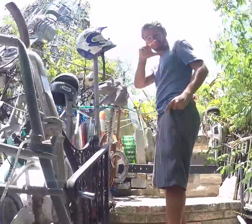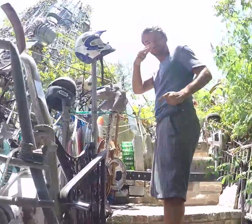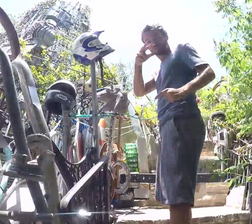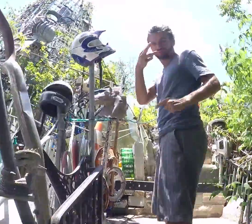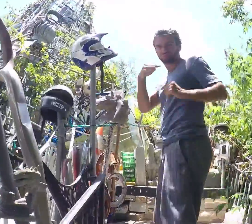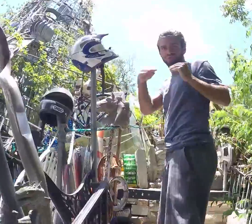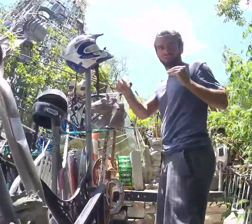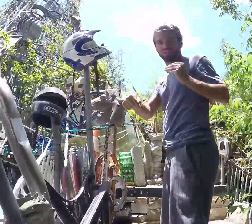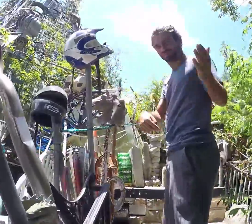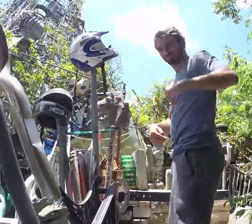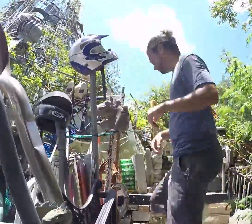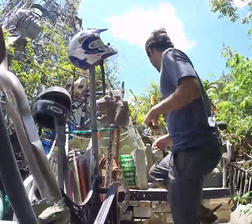Okay I'm on the third floor now.